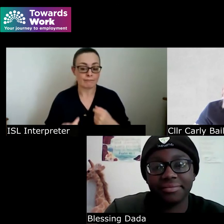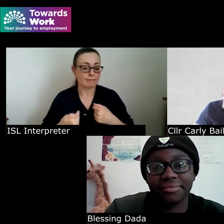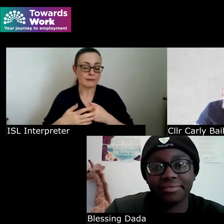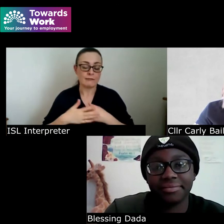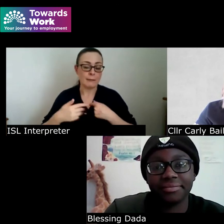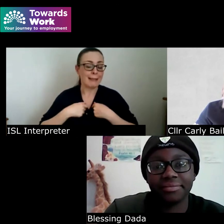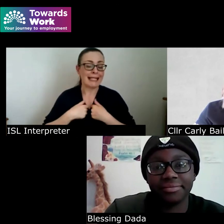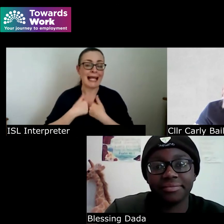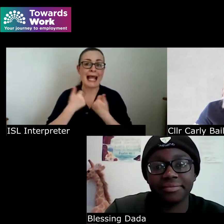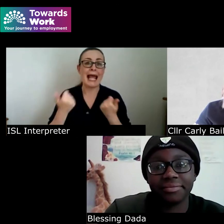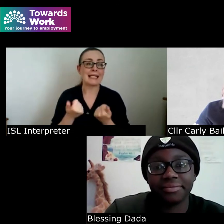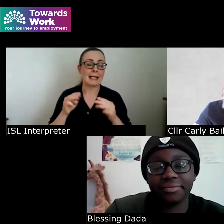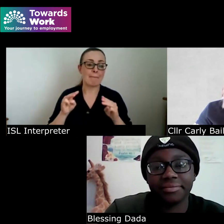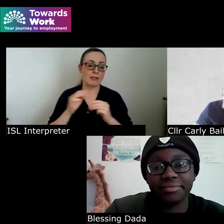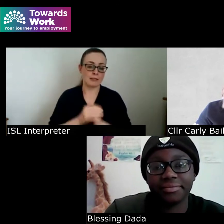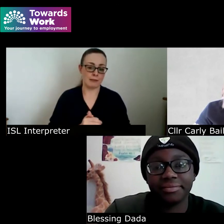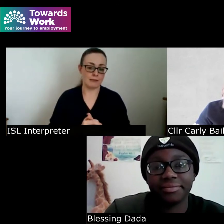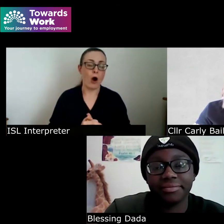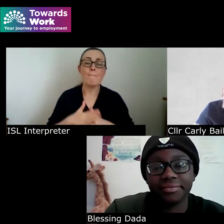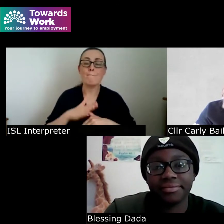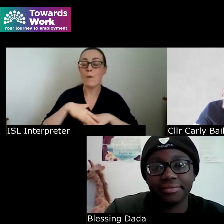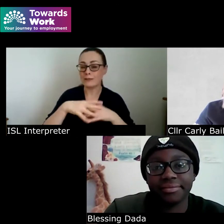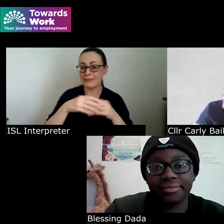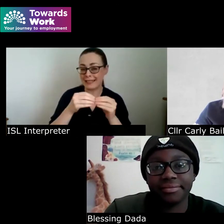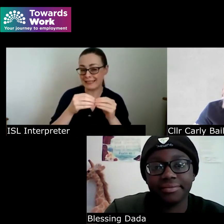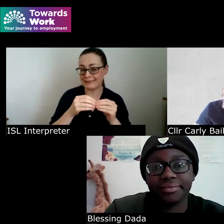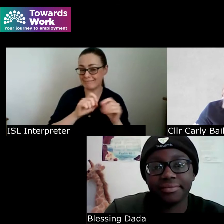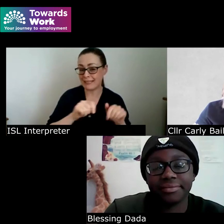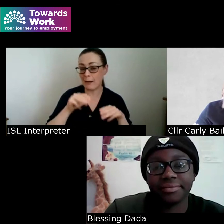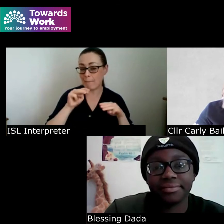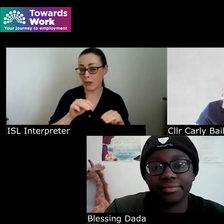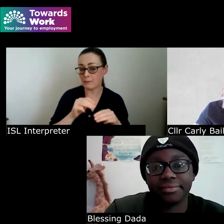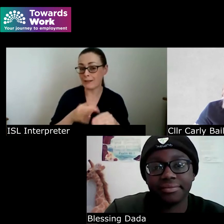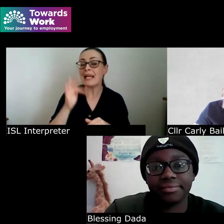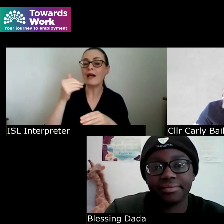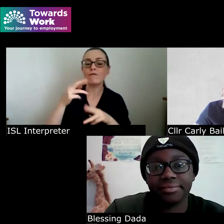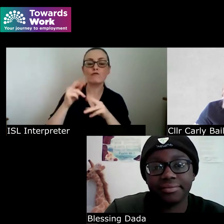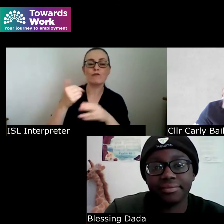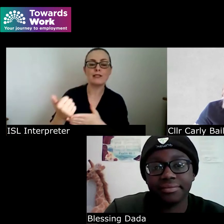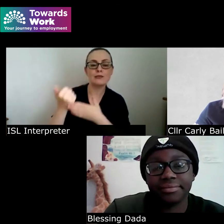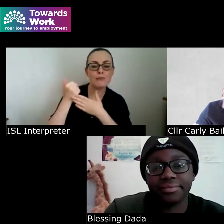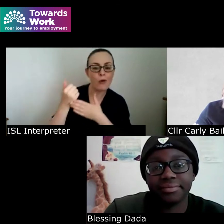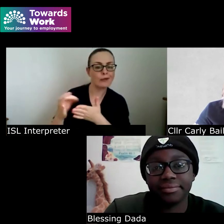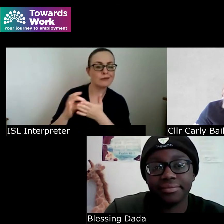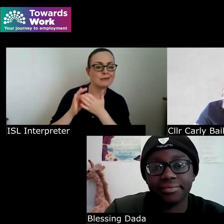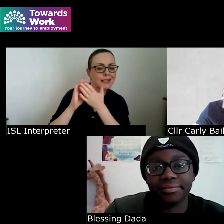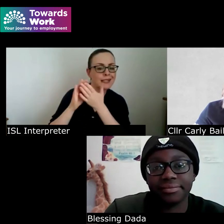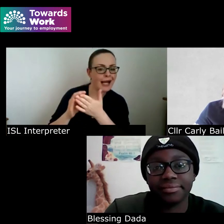know or most things are still possible with the right support and guidance and personal drive